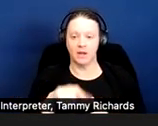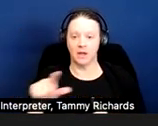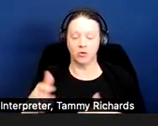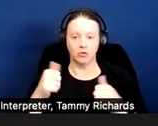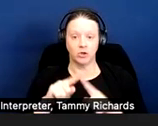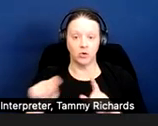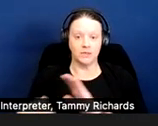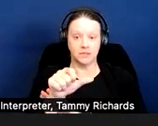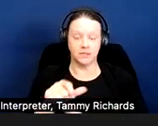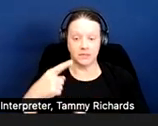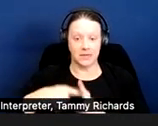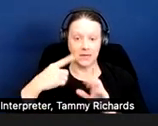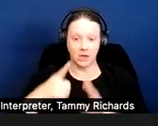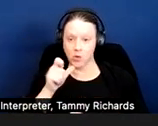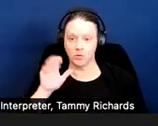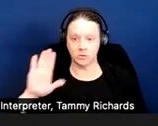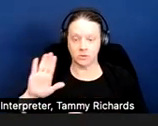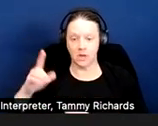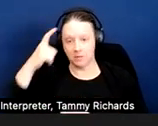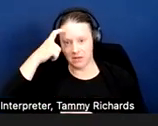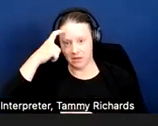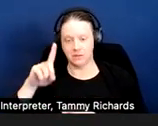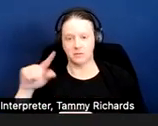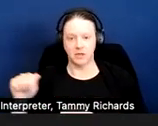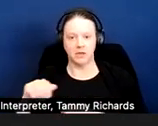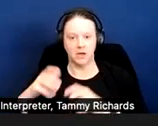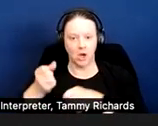mental disability caused her to engage in property damage.